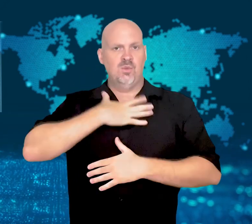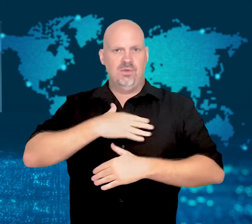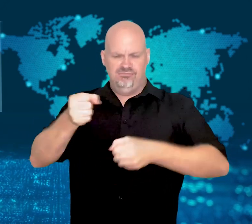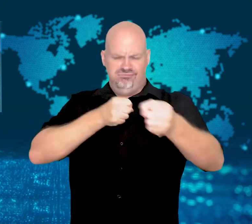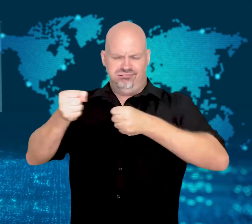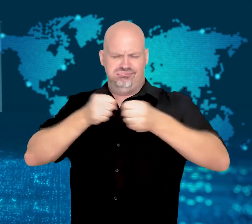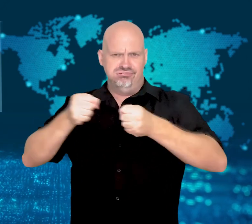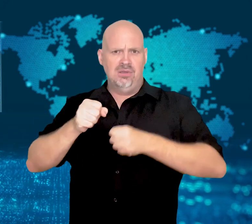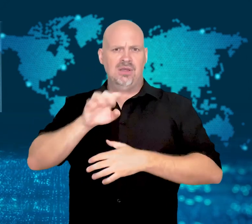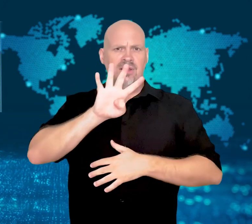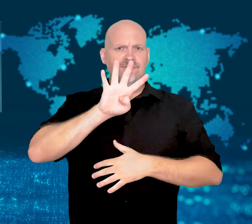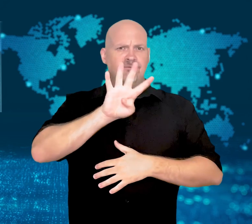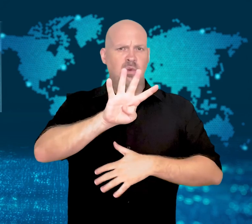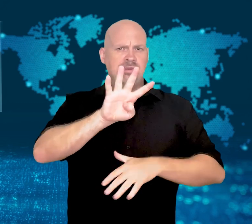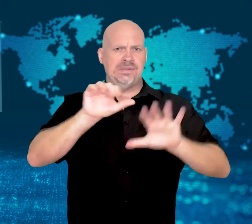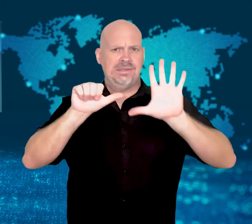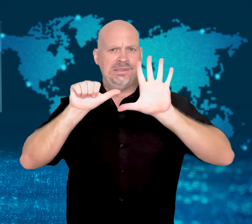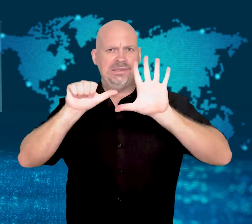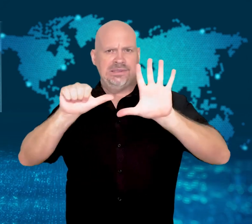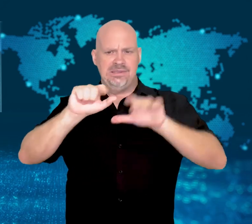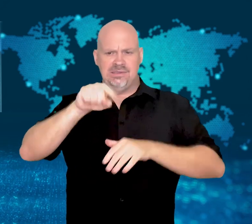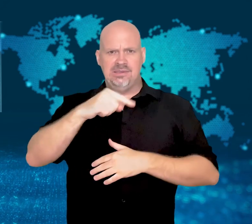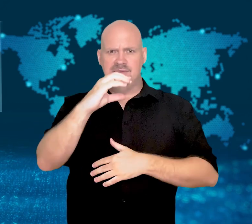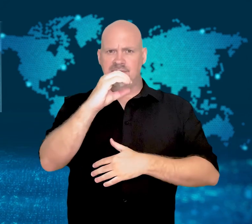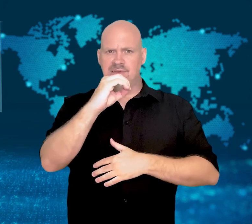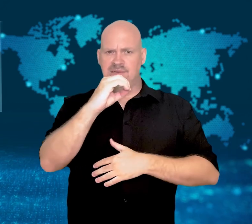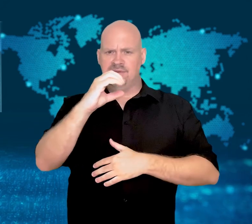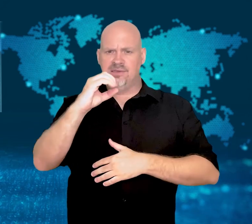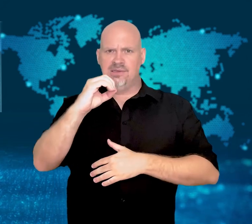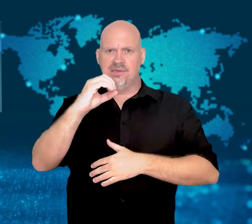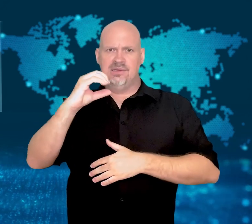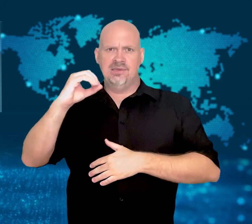for its army, air force, and navy.